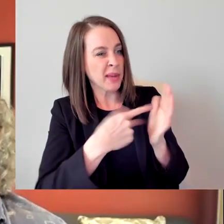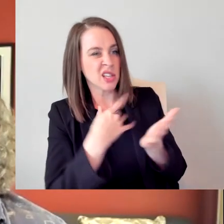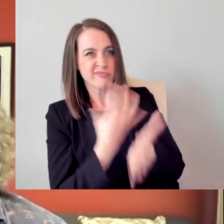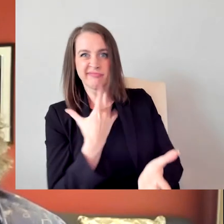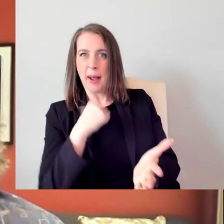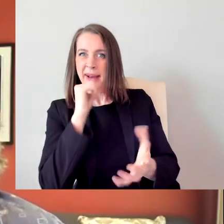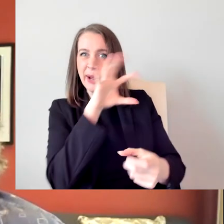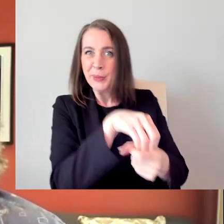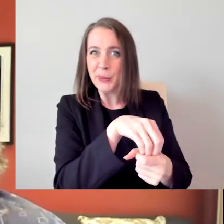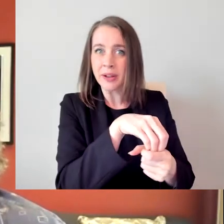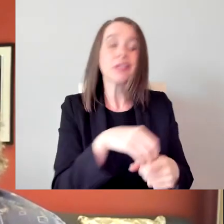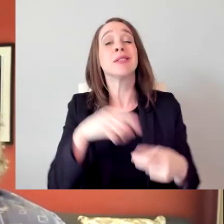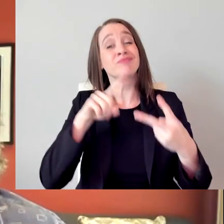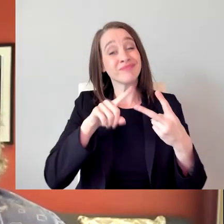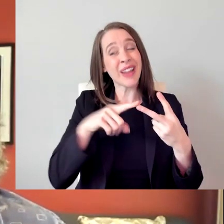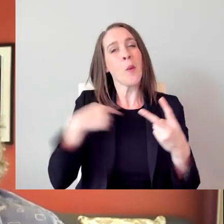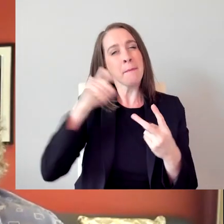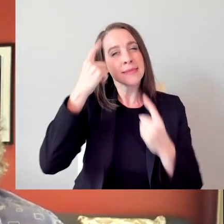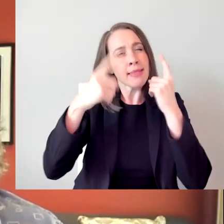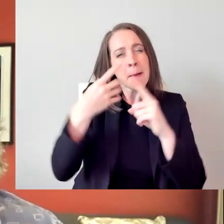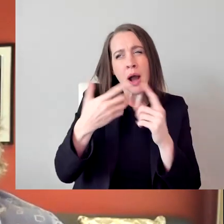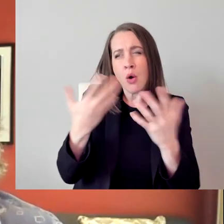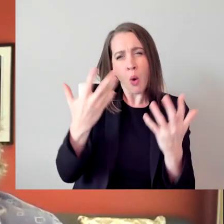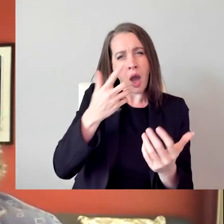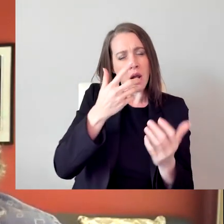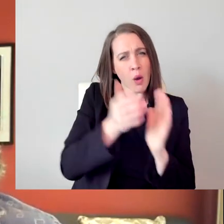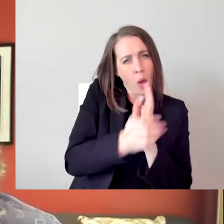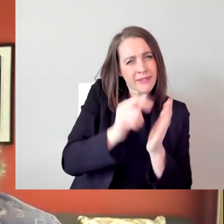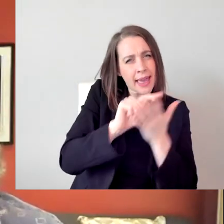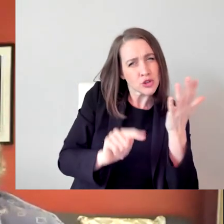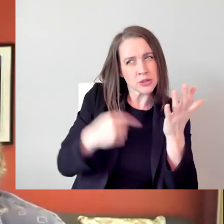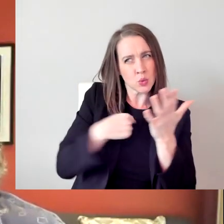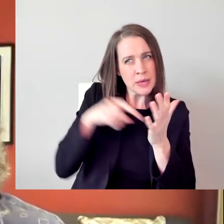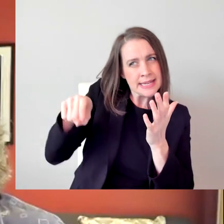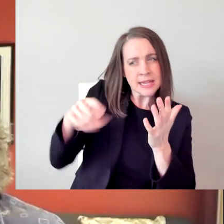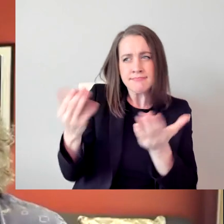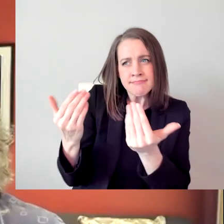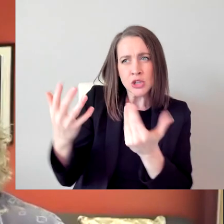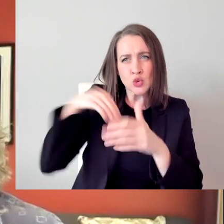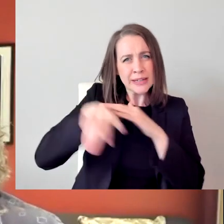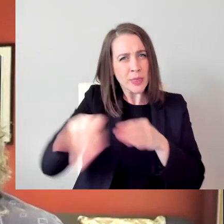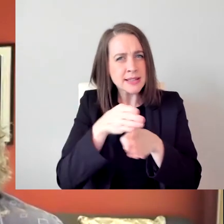we're looking for people or how people kind of get into our business that we have to kind of steer away